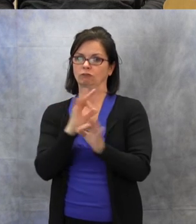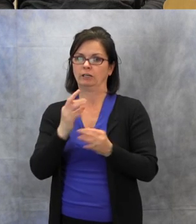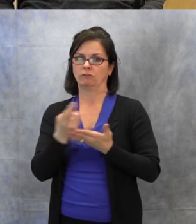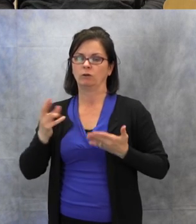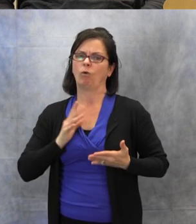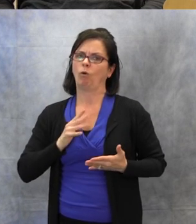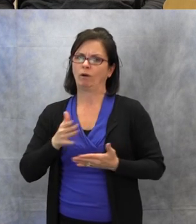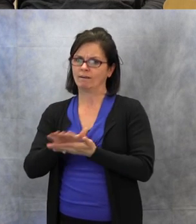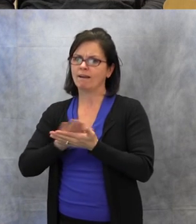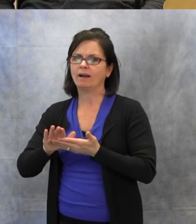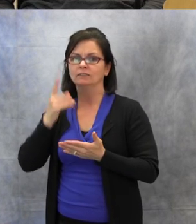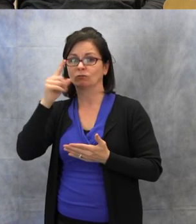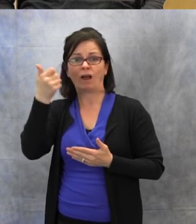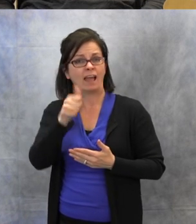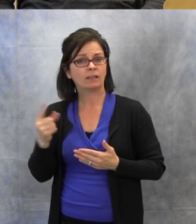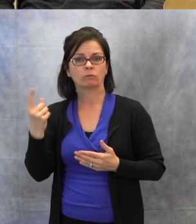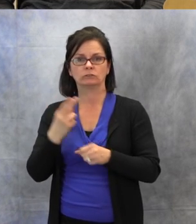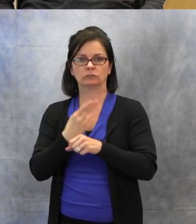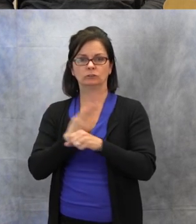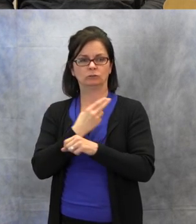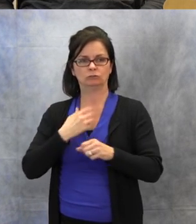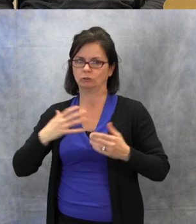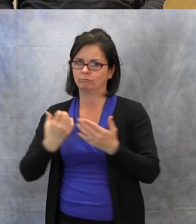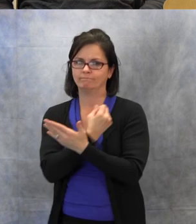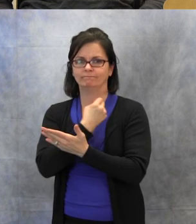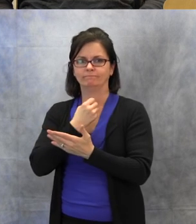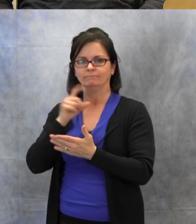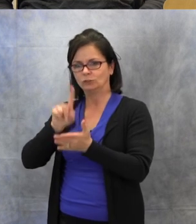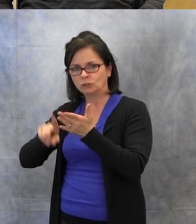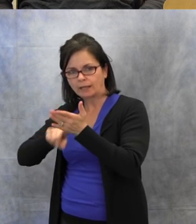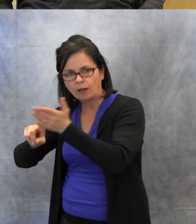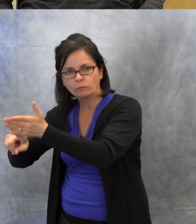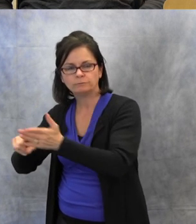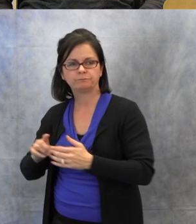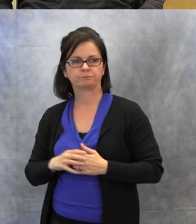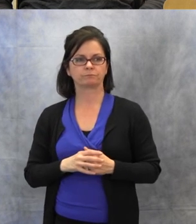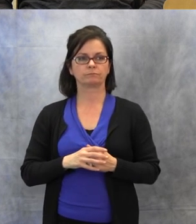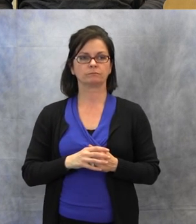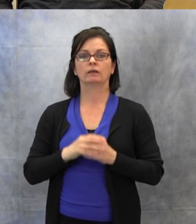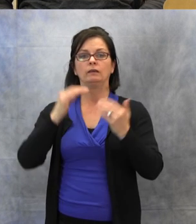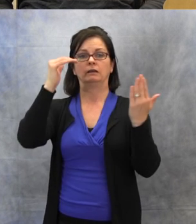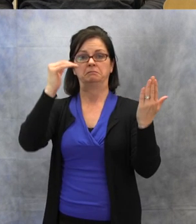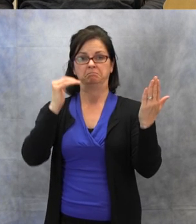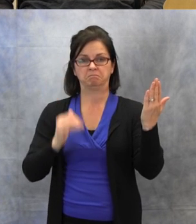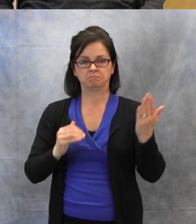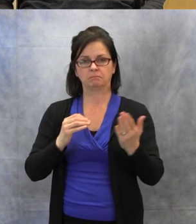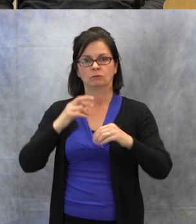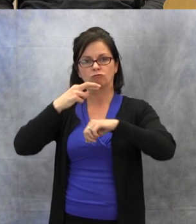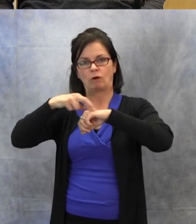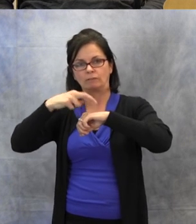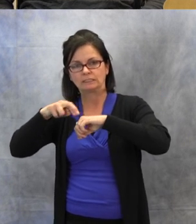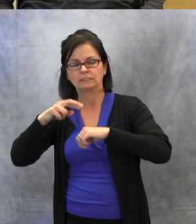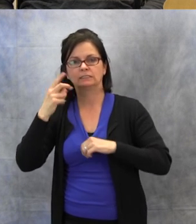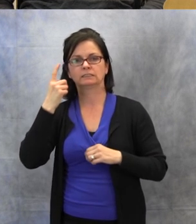Here are the references for the Colorado Department of Education website, where I found